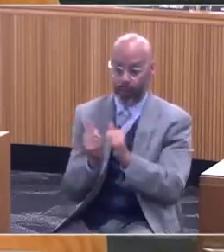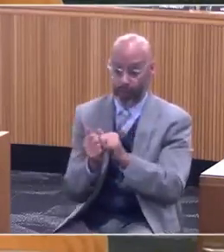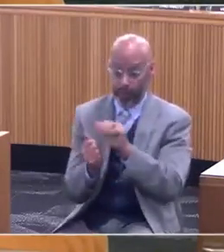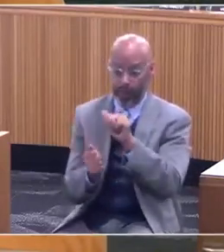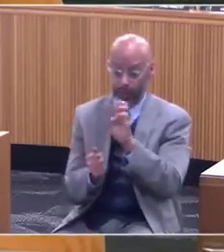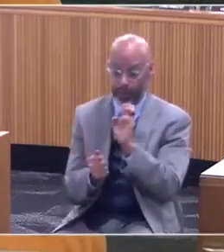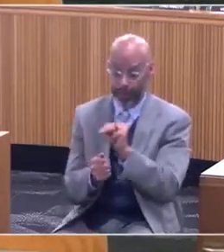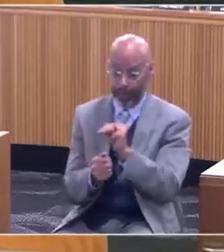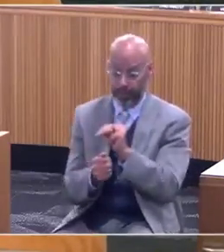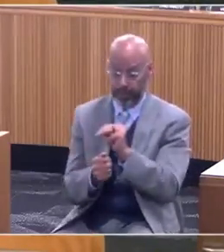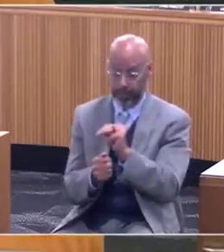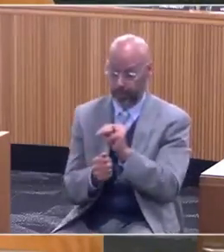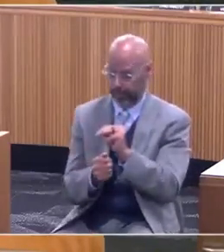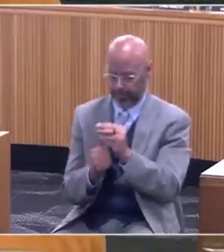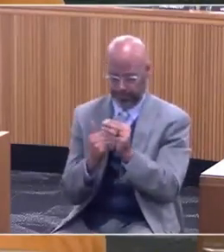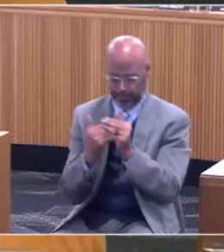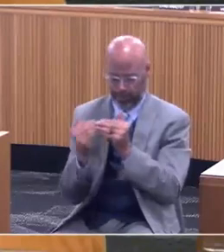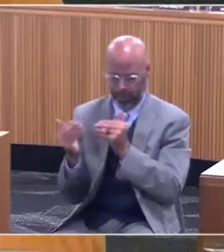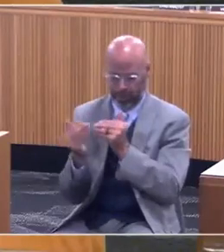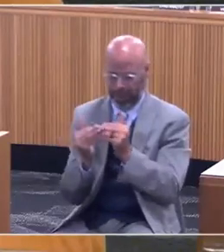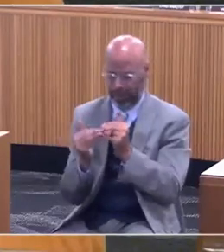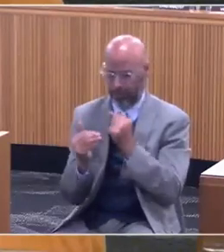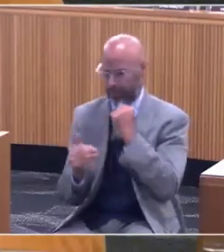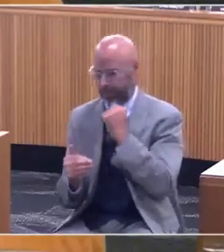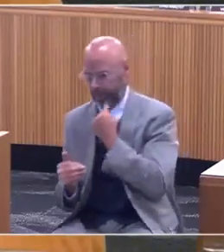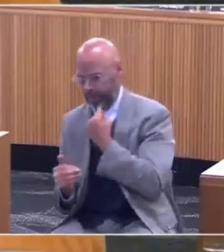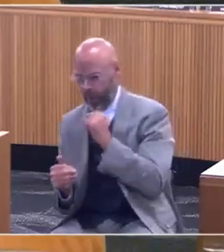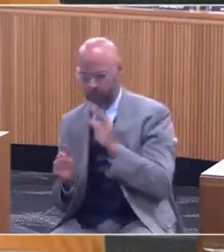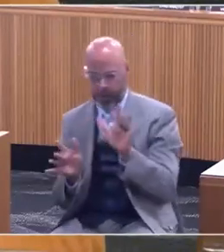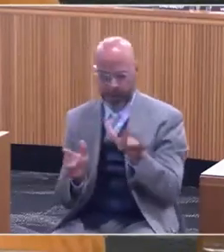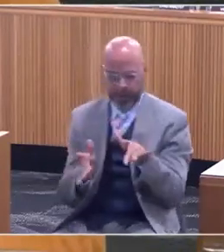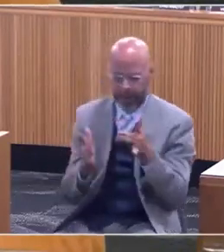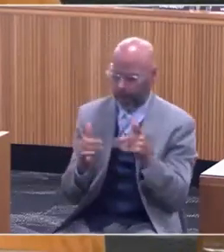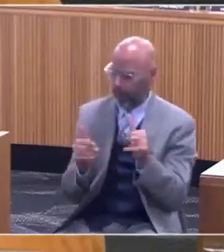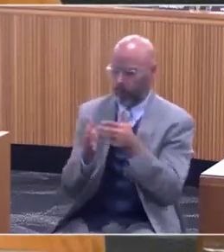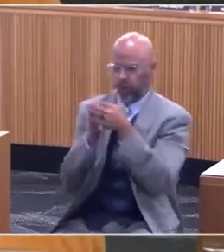does not matter severity, this is a generalized score,